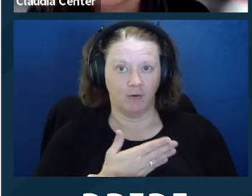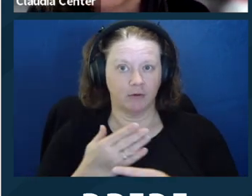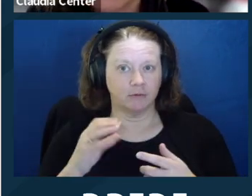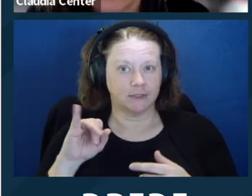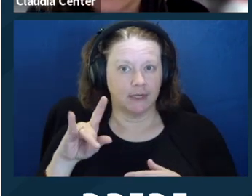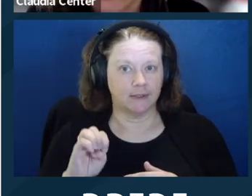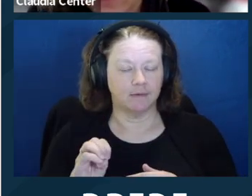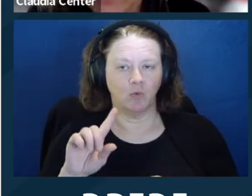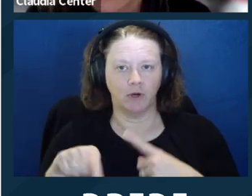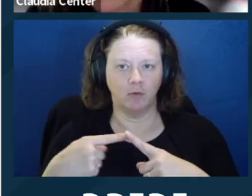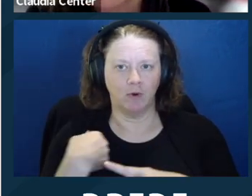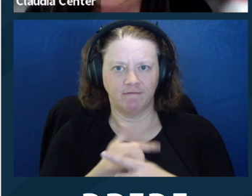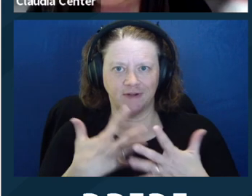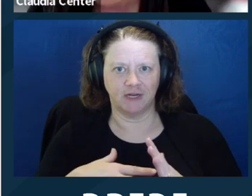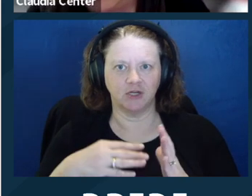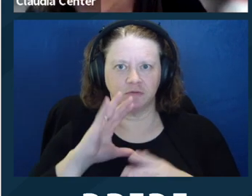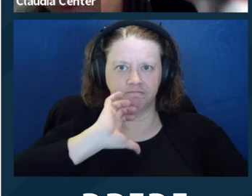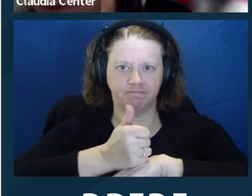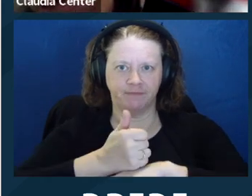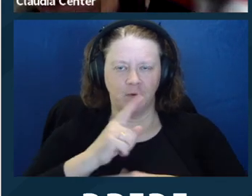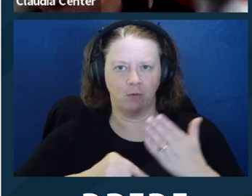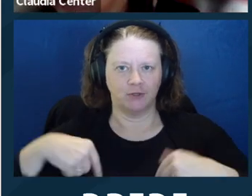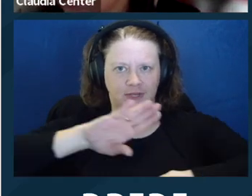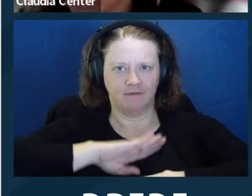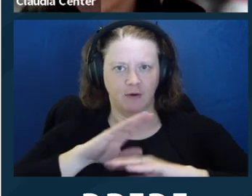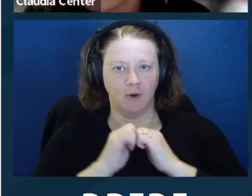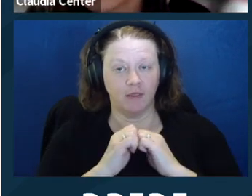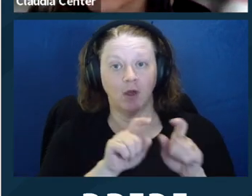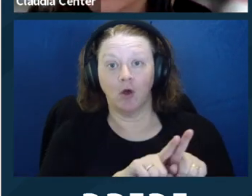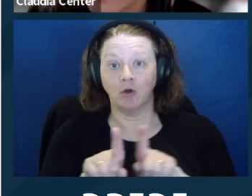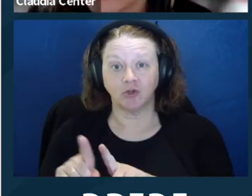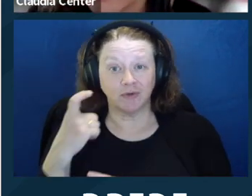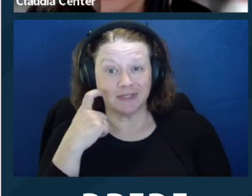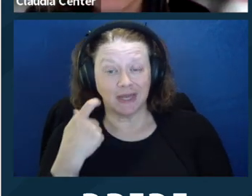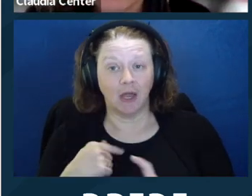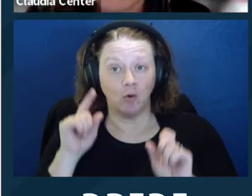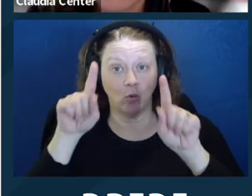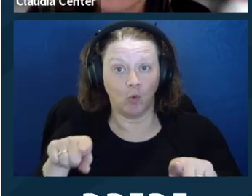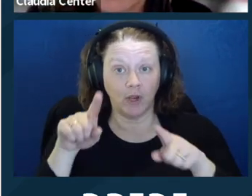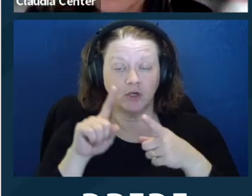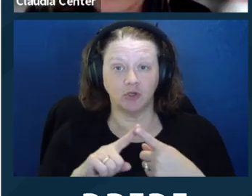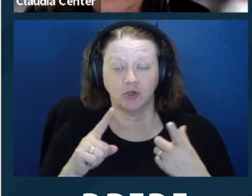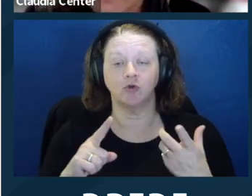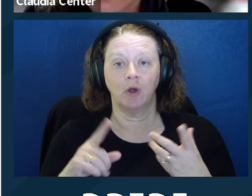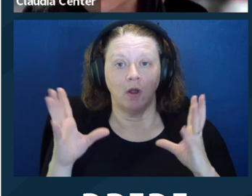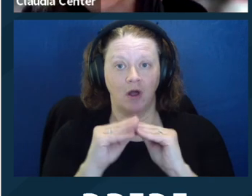on the use of artificial intelligence in the area of legal services. And so this year I